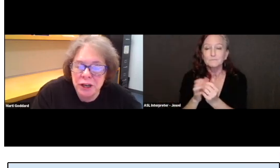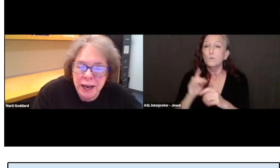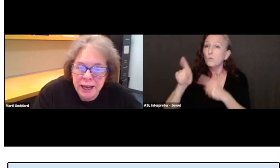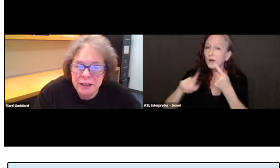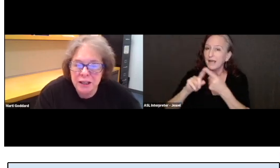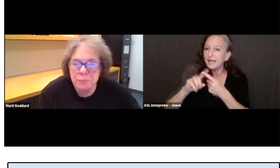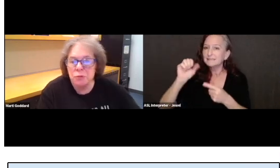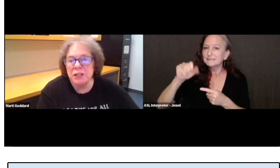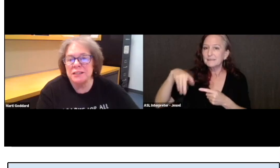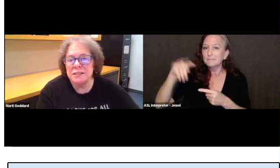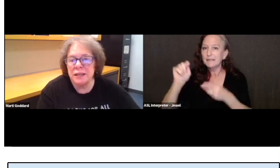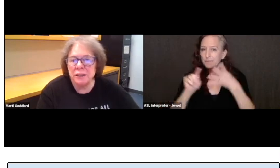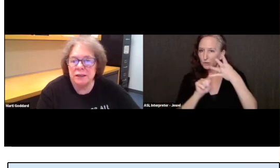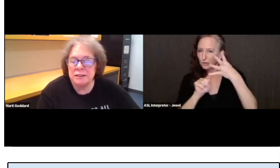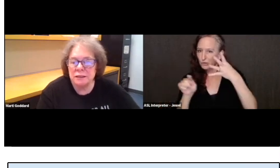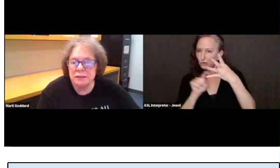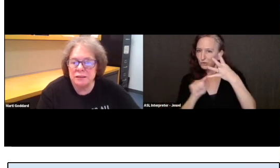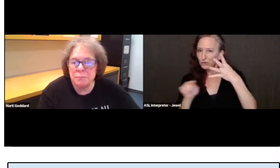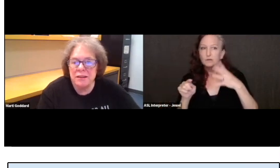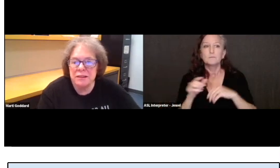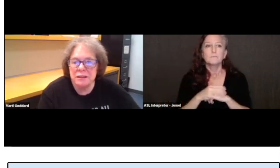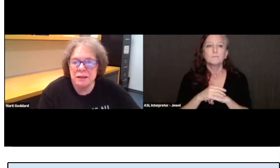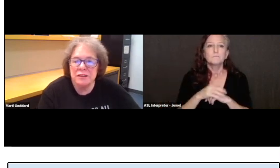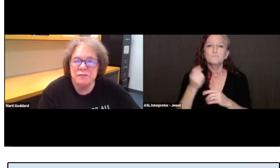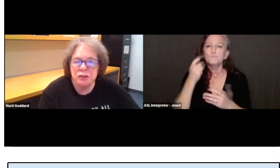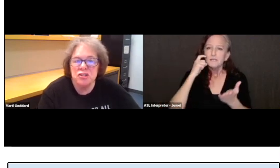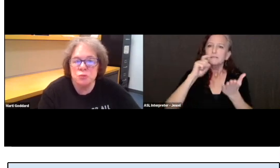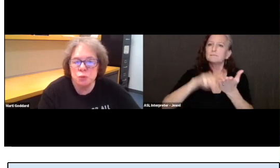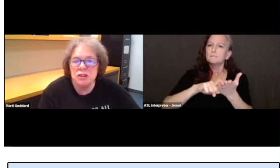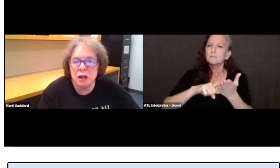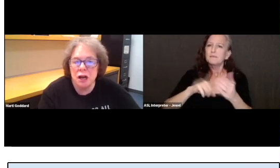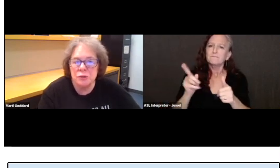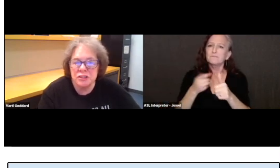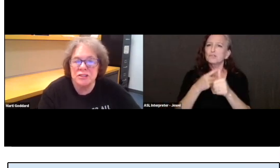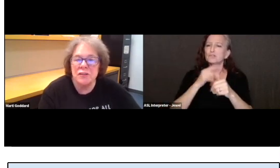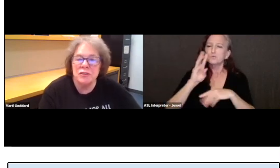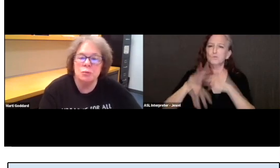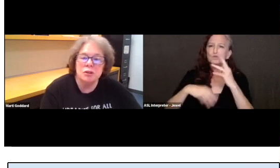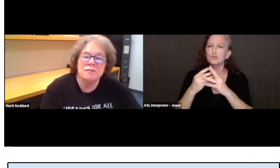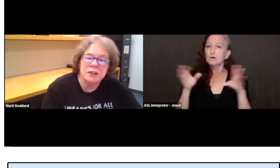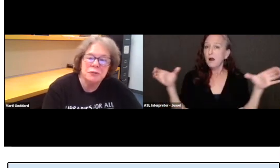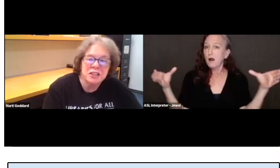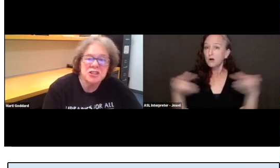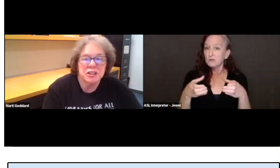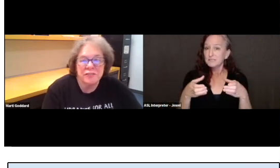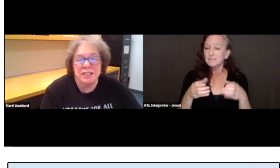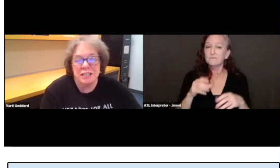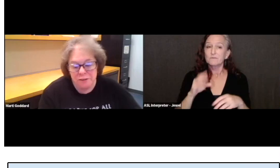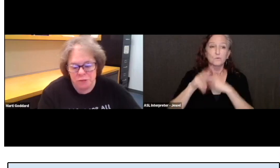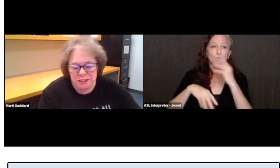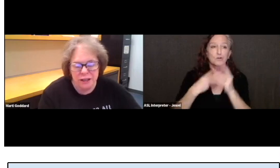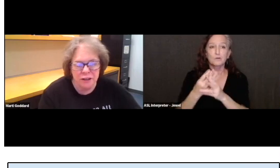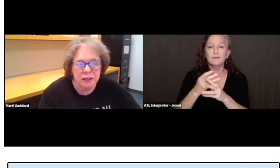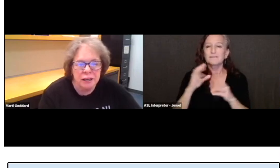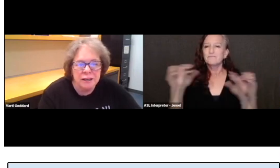and commemorates the first world congress that the World Federation of the Deaf was held.